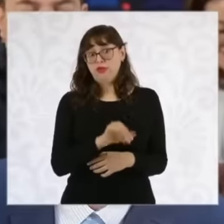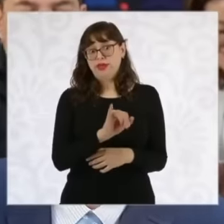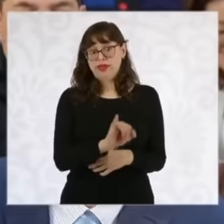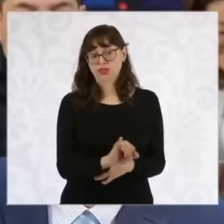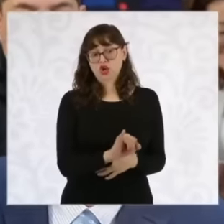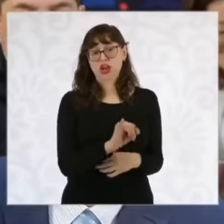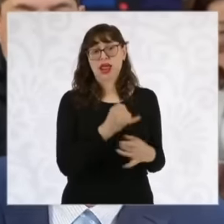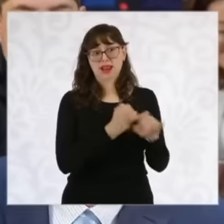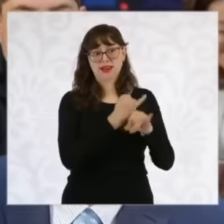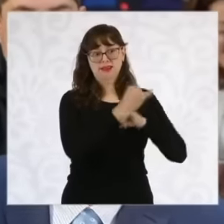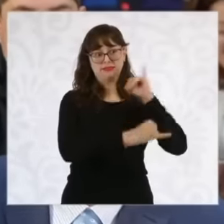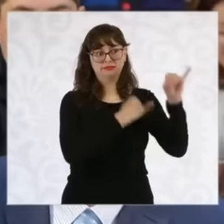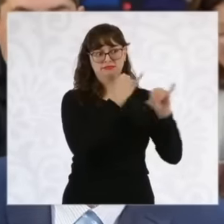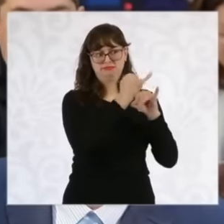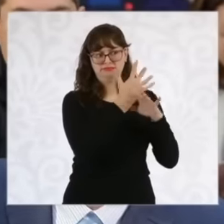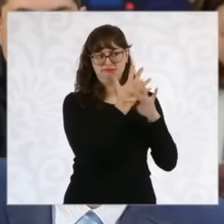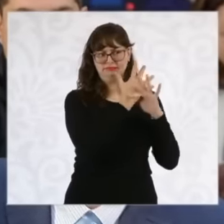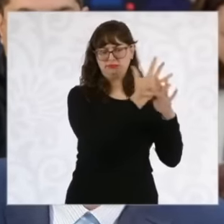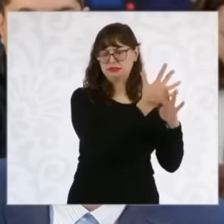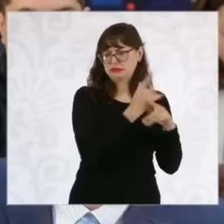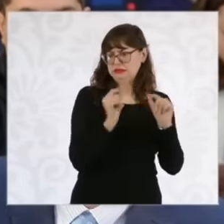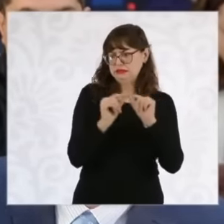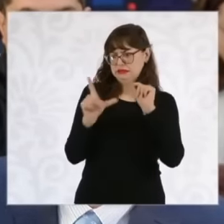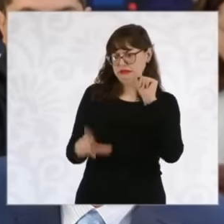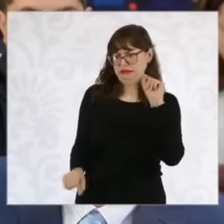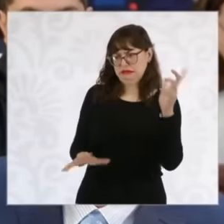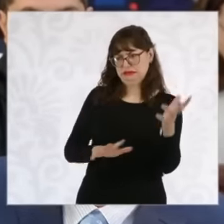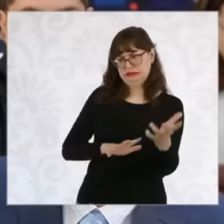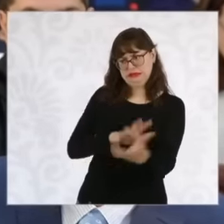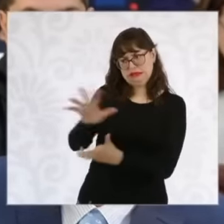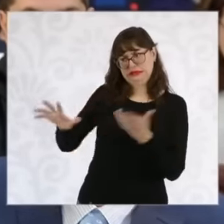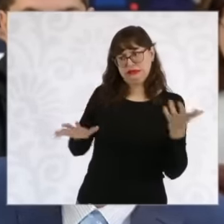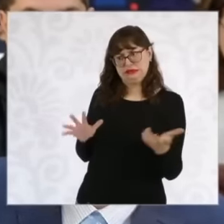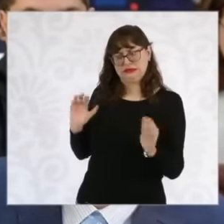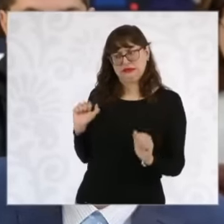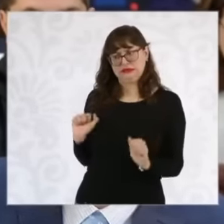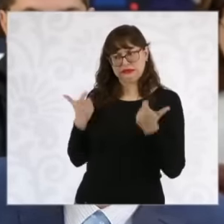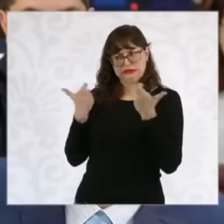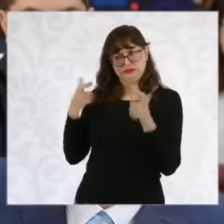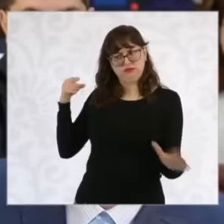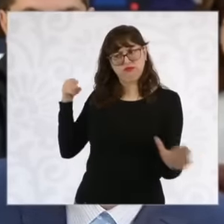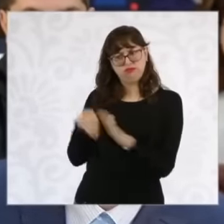if this violence continues, it could greatly affect the economy. What do you answer? I